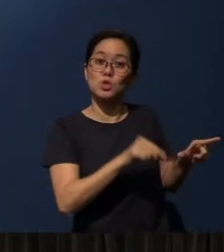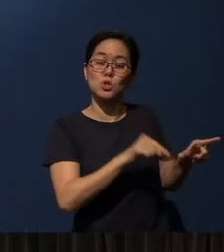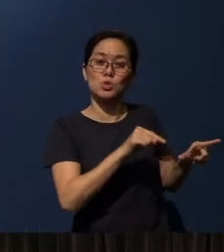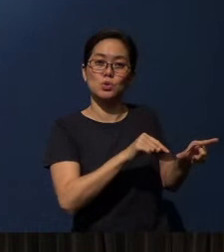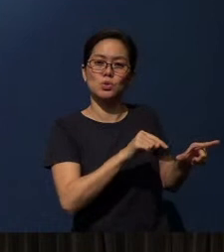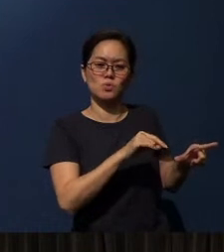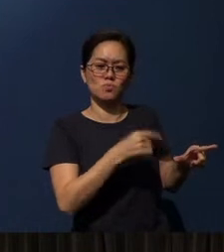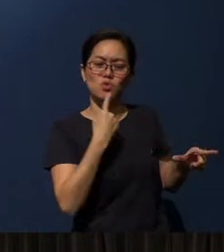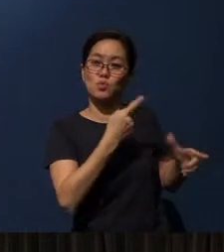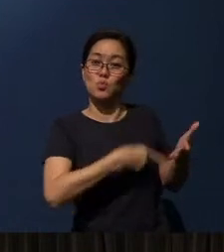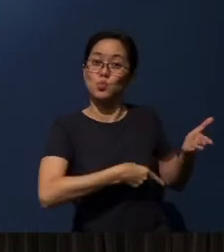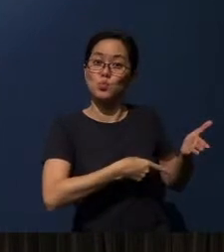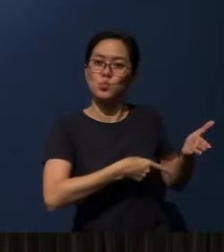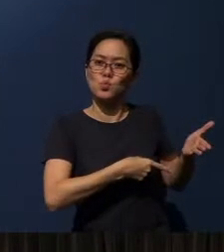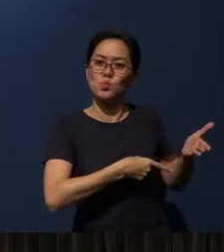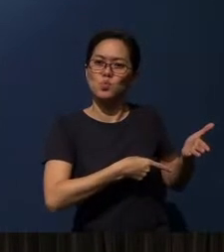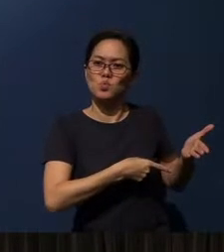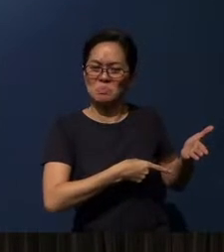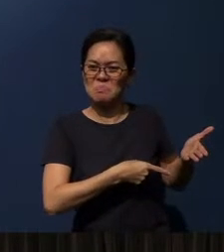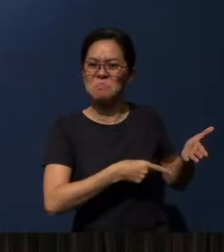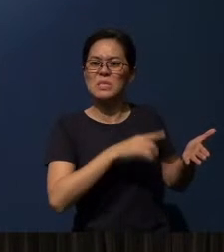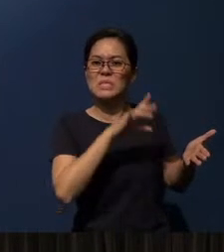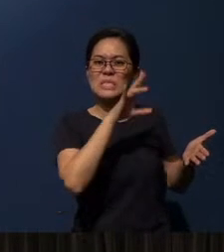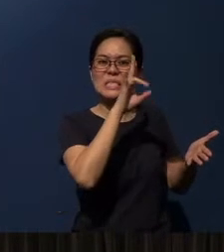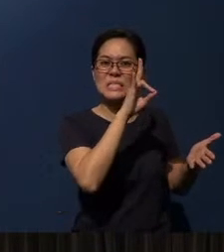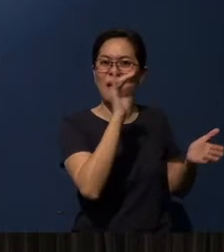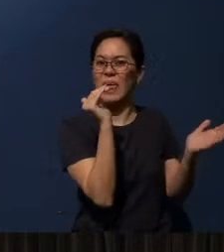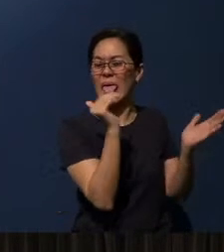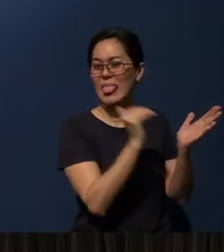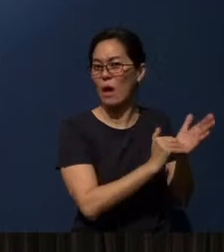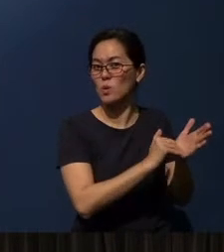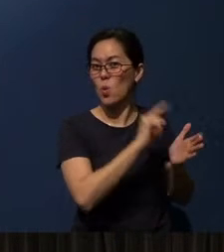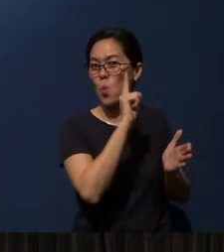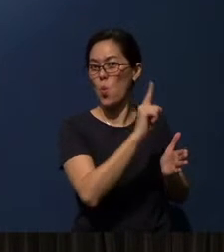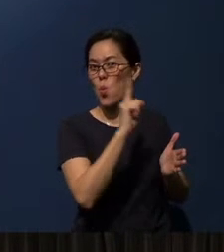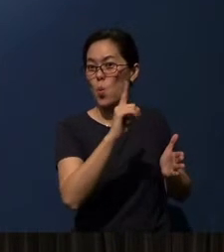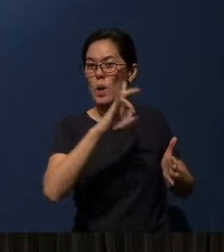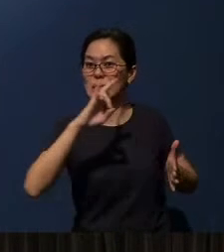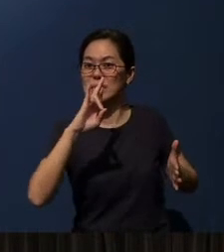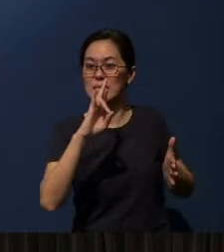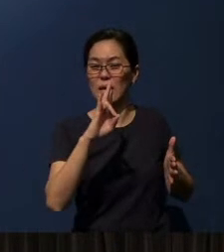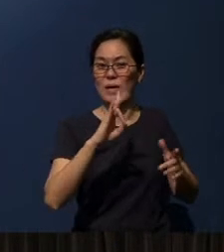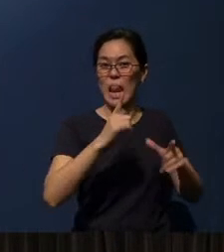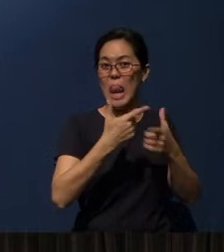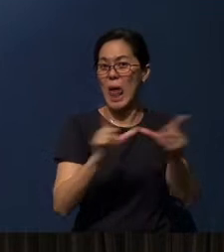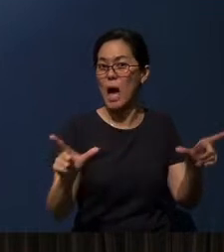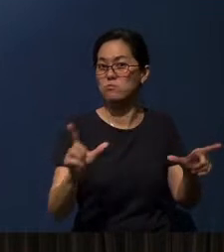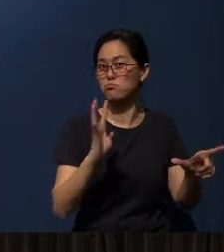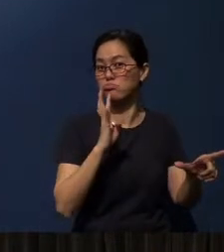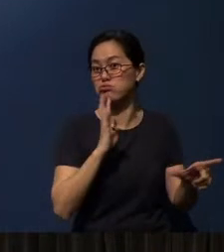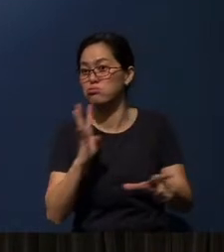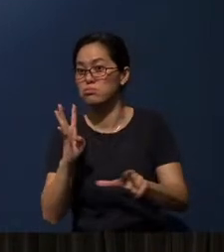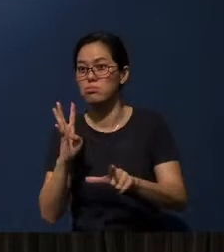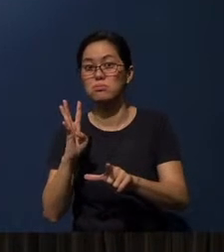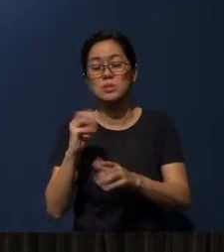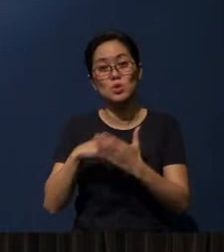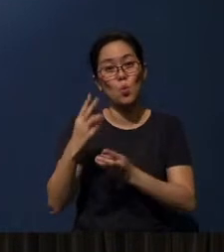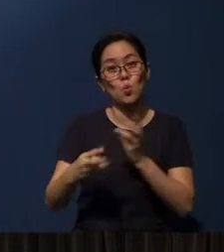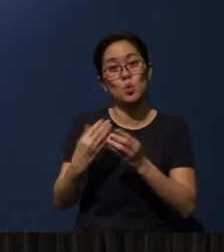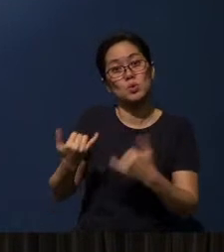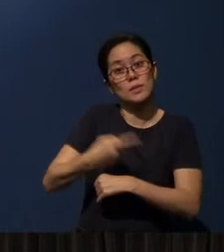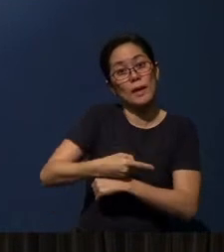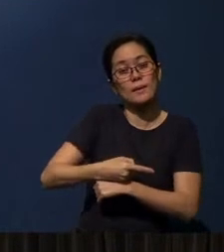And it says that there are actually 7117 languages spoken in the world today.